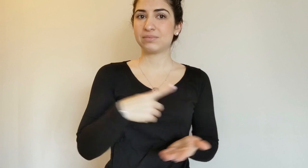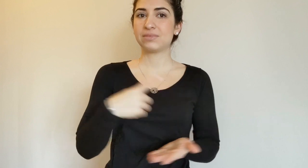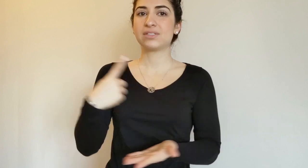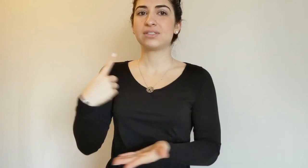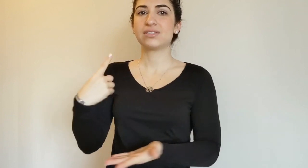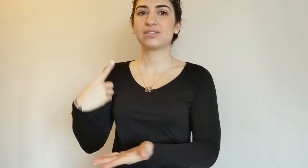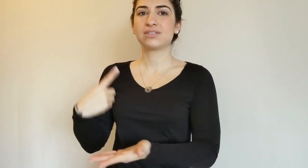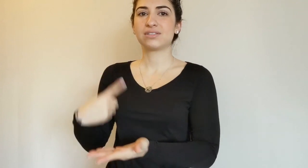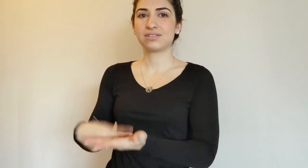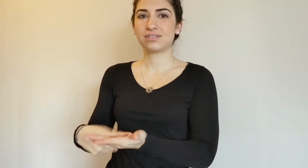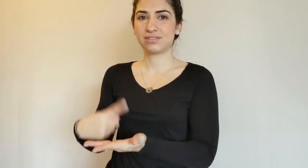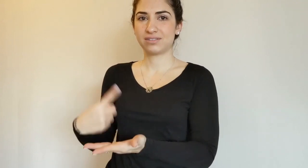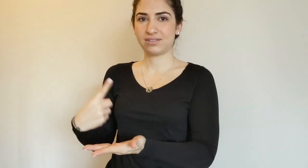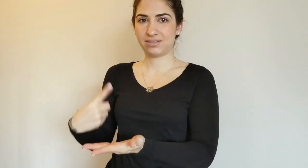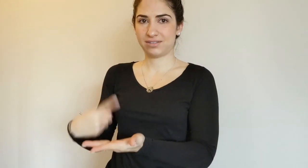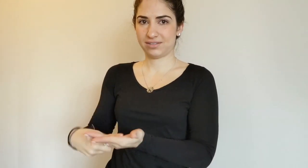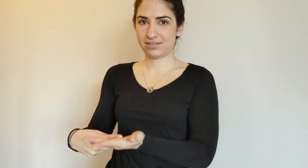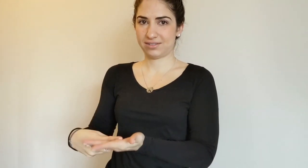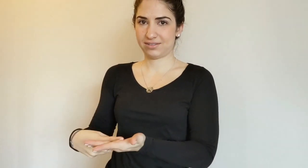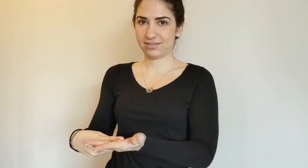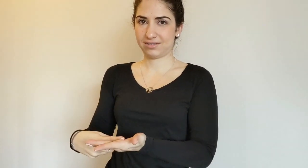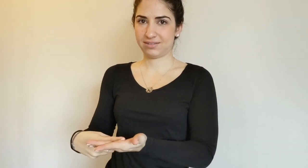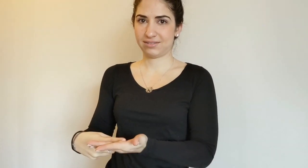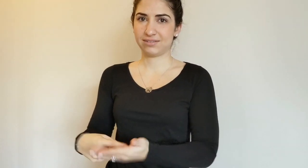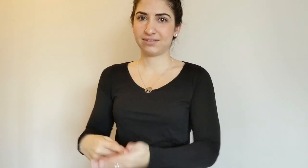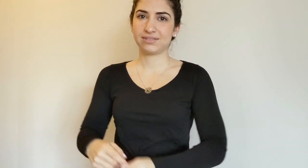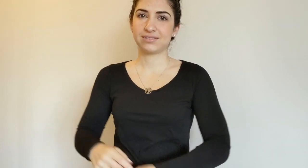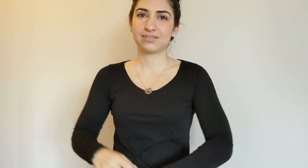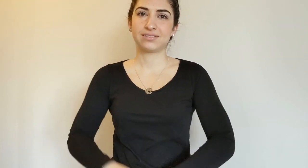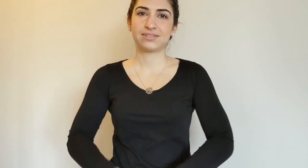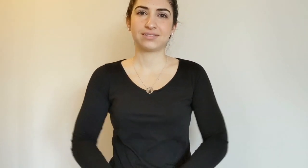DISCUSS.